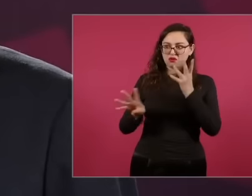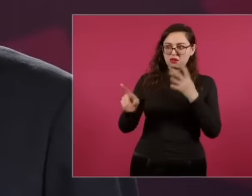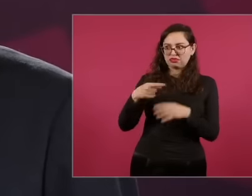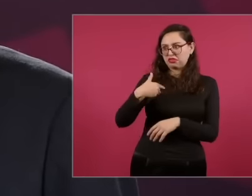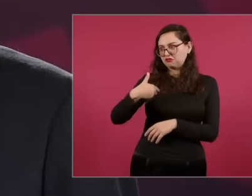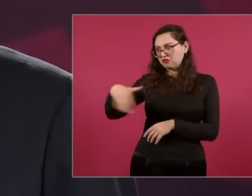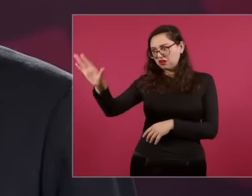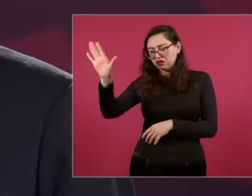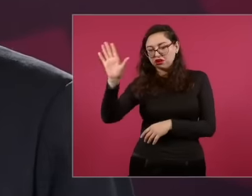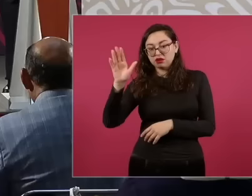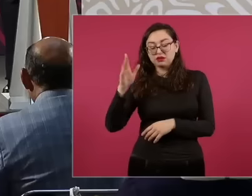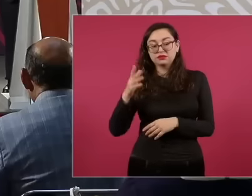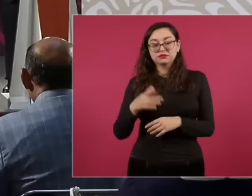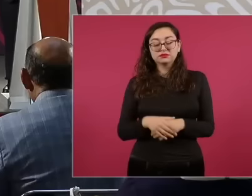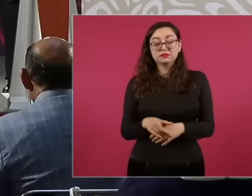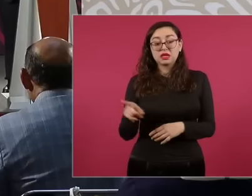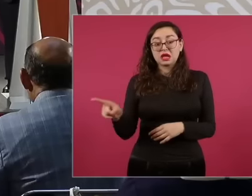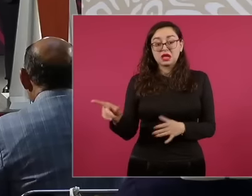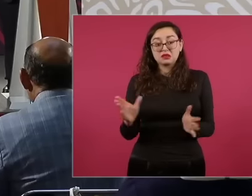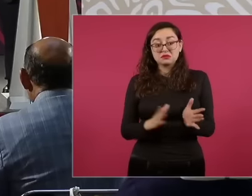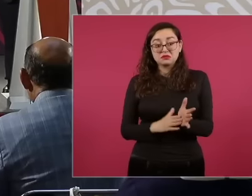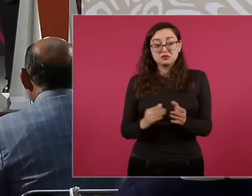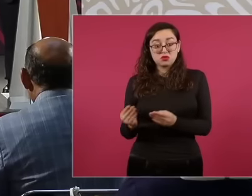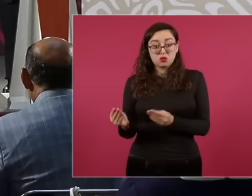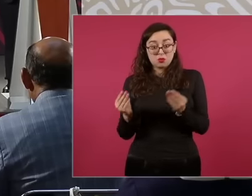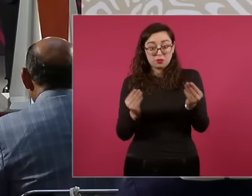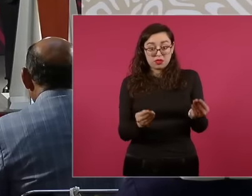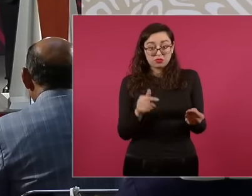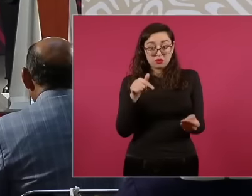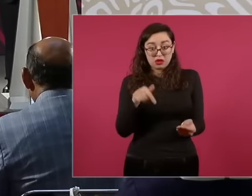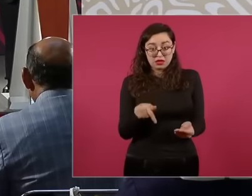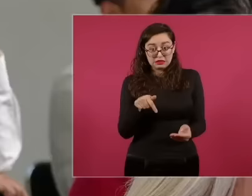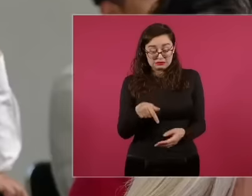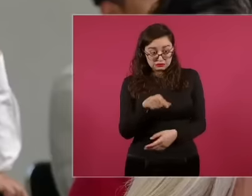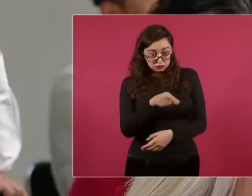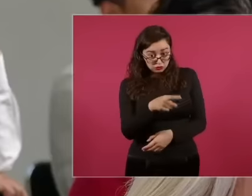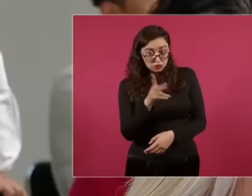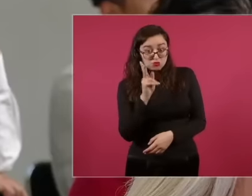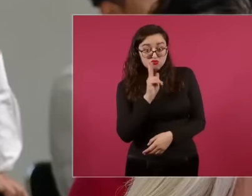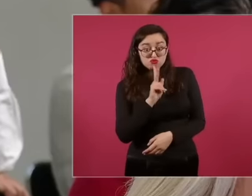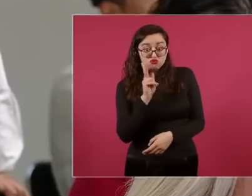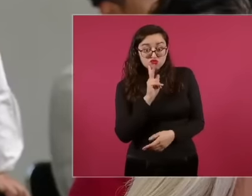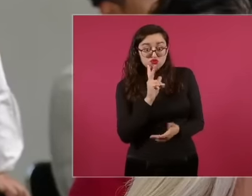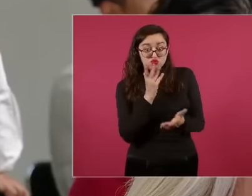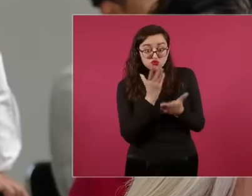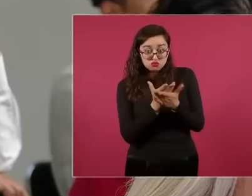when you handed in your document here, they told you to bring proof of that because if you bring proof, go